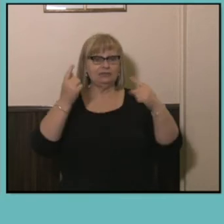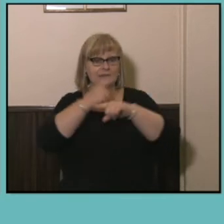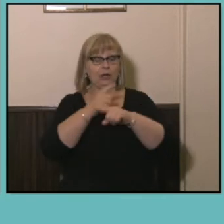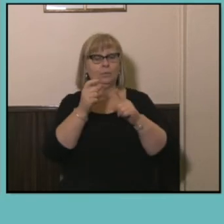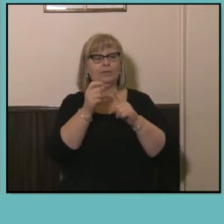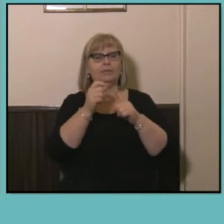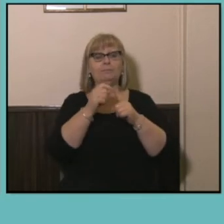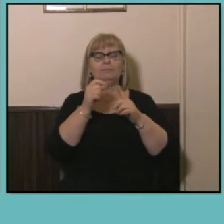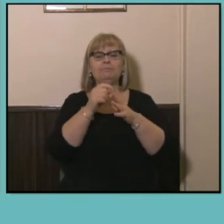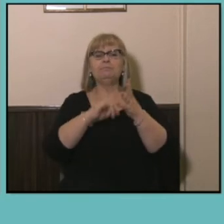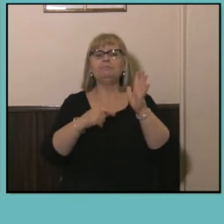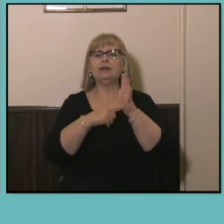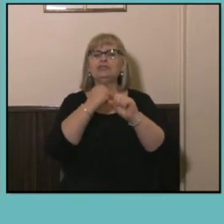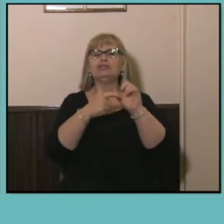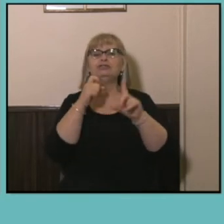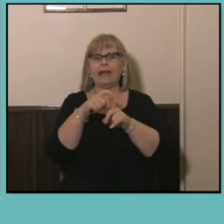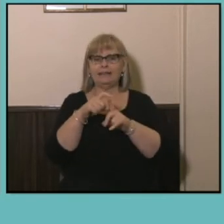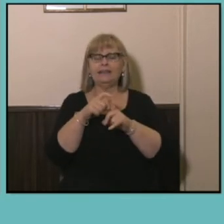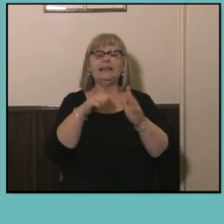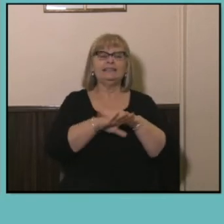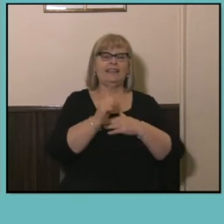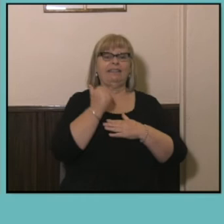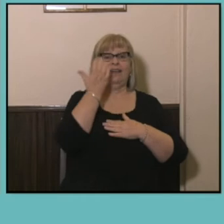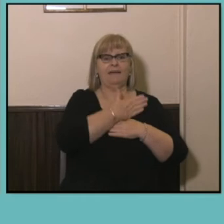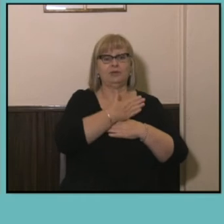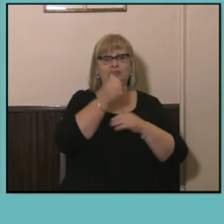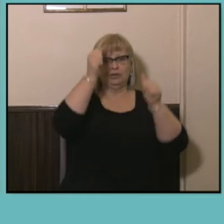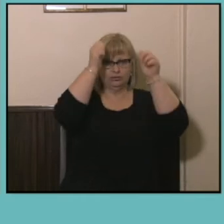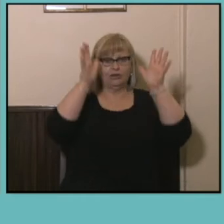degree attainment is in the Aboriginal and Torres Strait Islander population, so